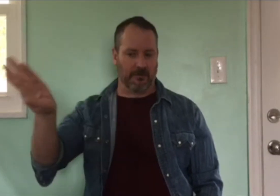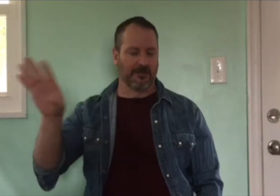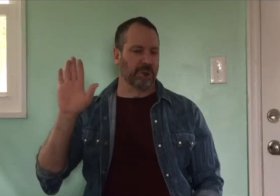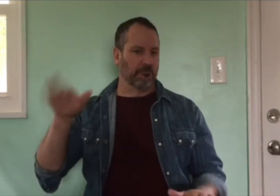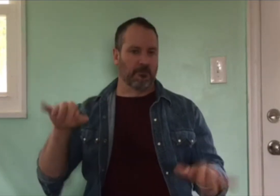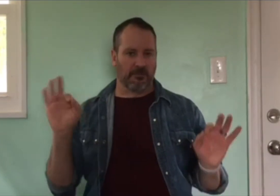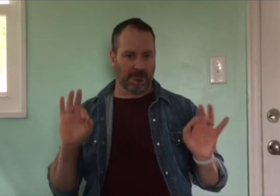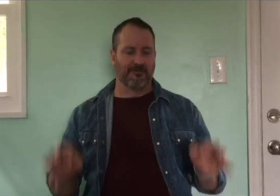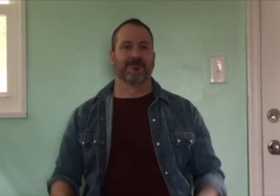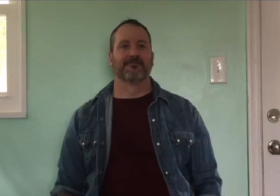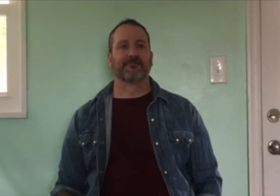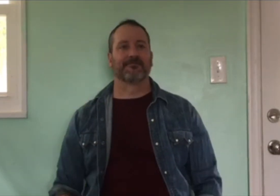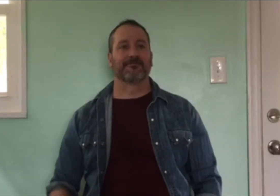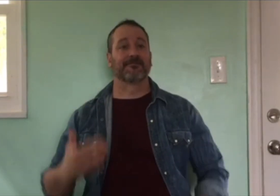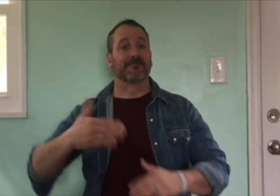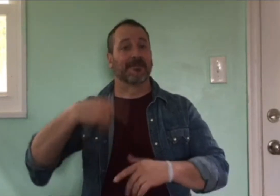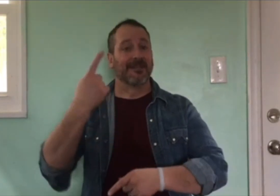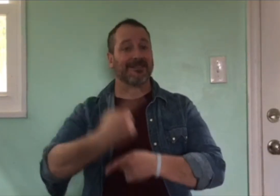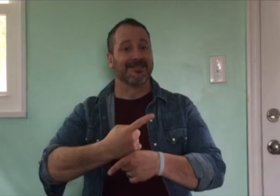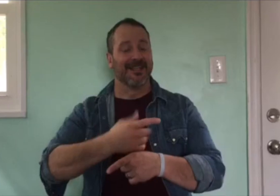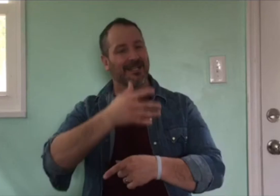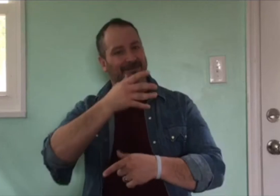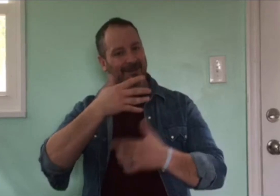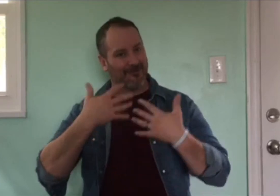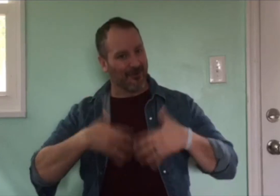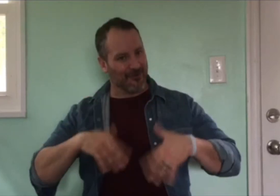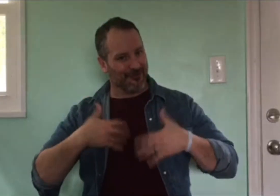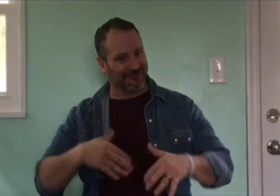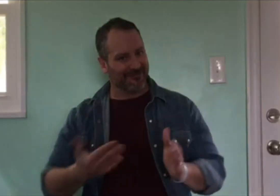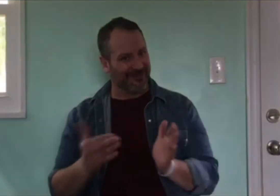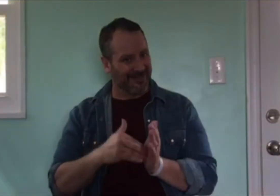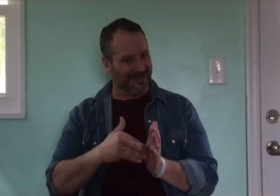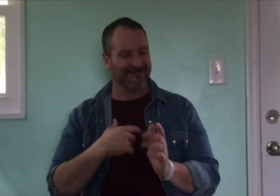The next day, my mother dressed me up in the same style of clothing.